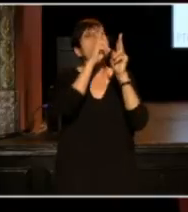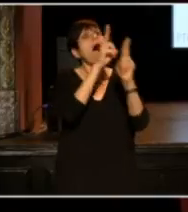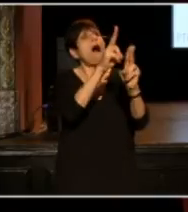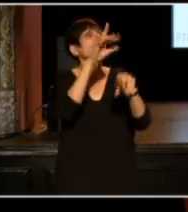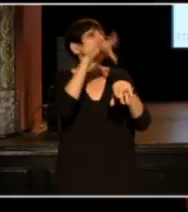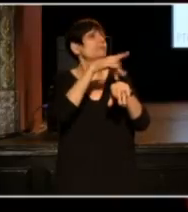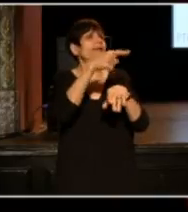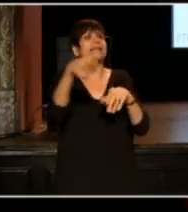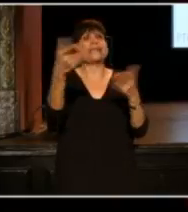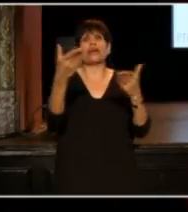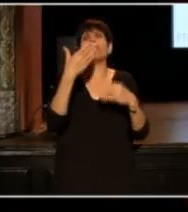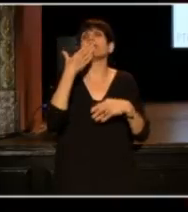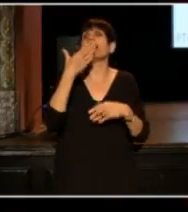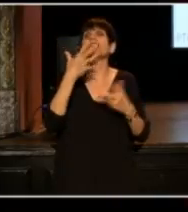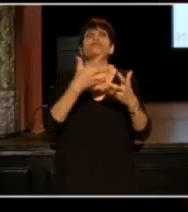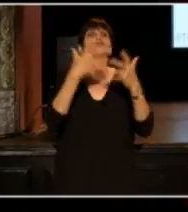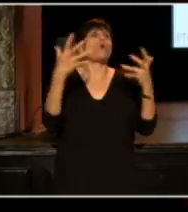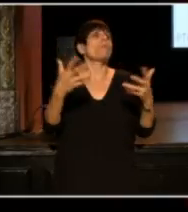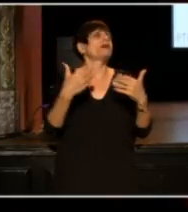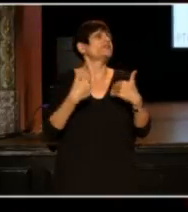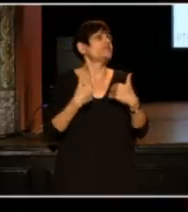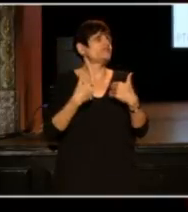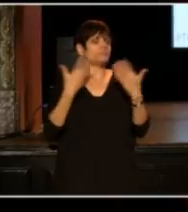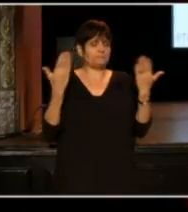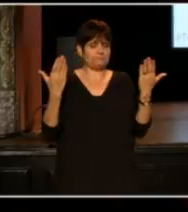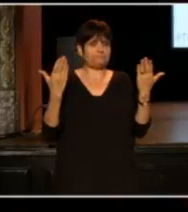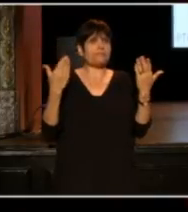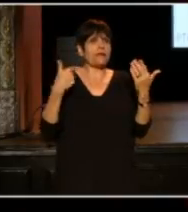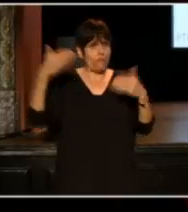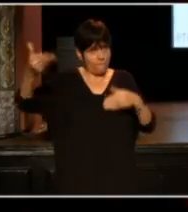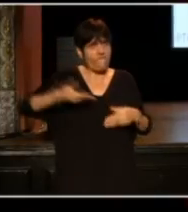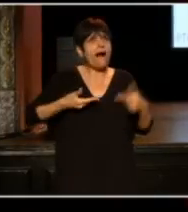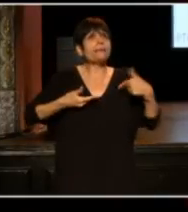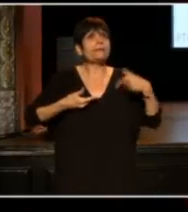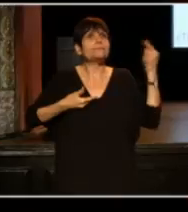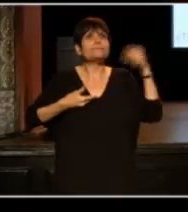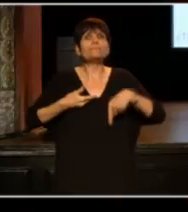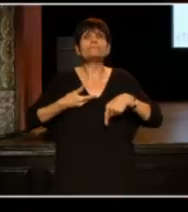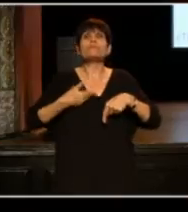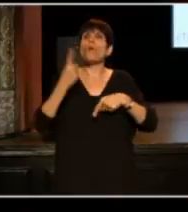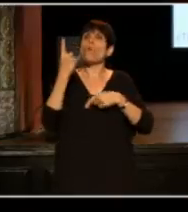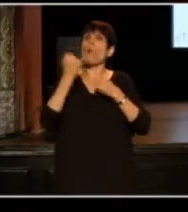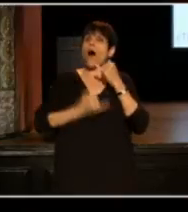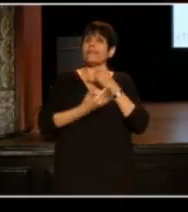thank you so much for having me. And if there is one last thing that I've learned from our future